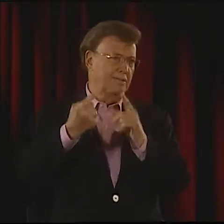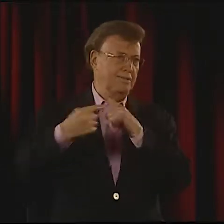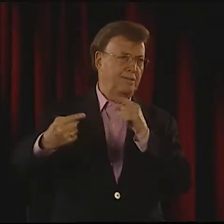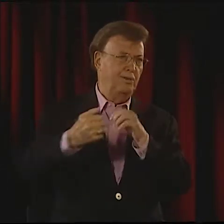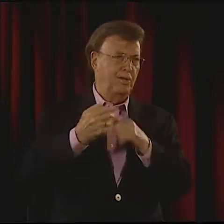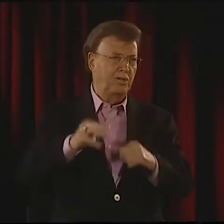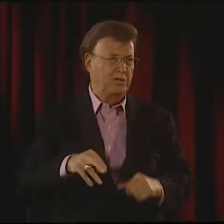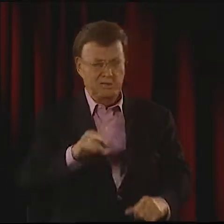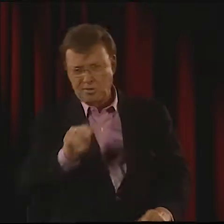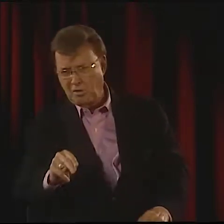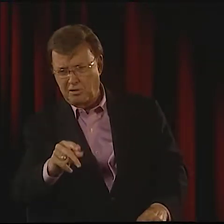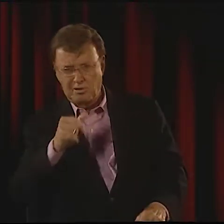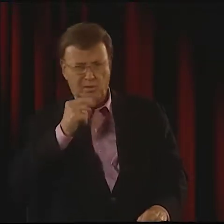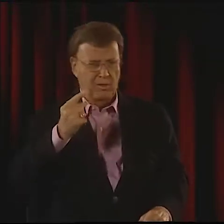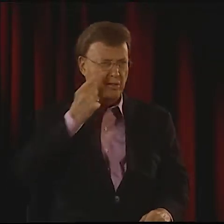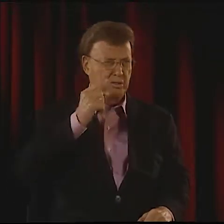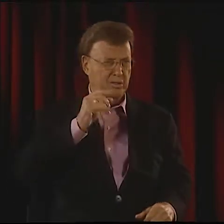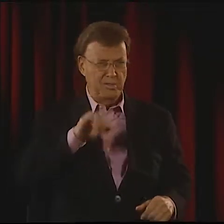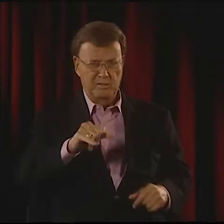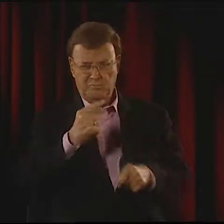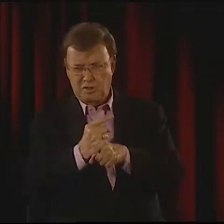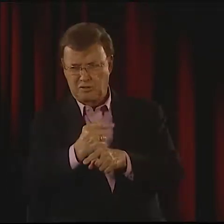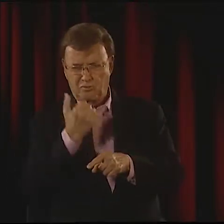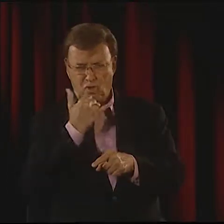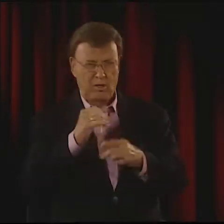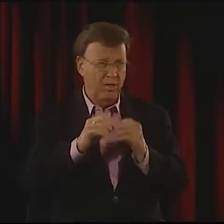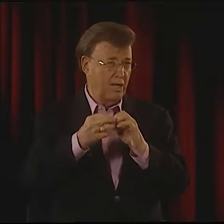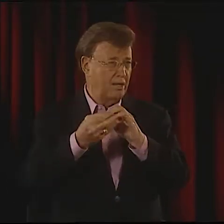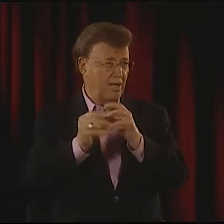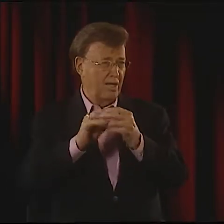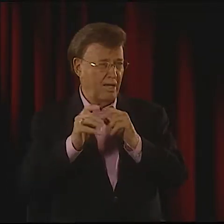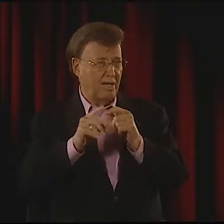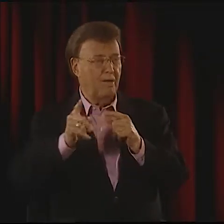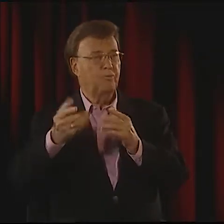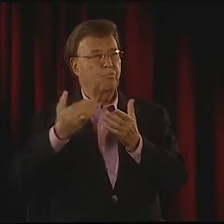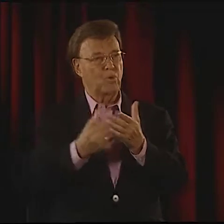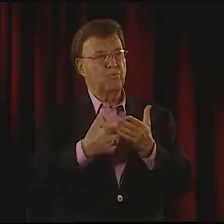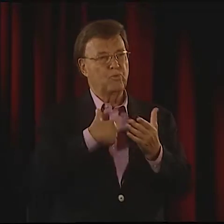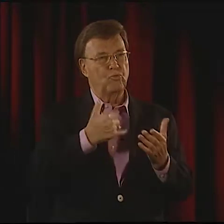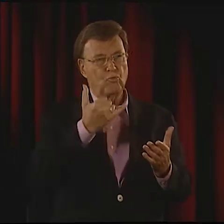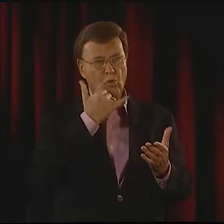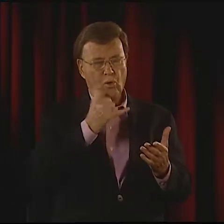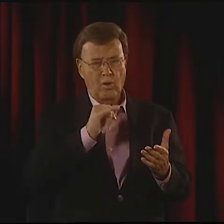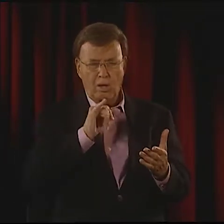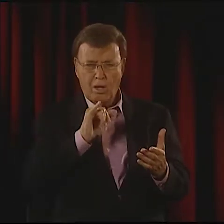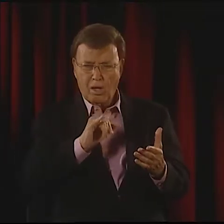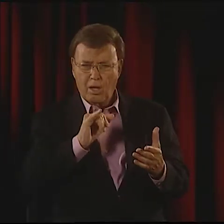AND THAT'S WHEN WE STARTED KIND OF DISCUSSING THIS AND DEBATING THIS...